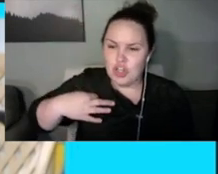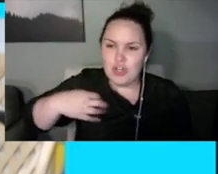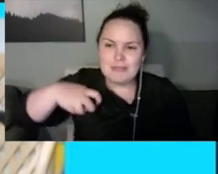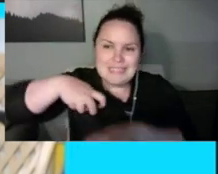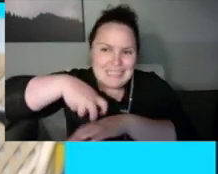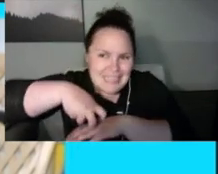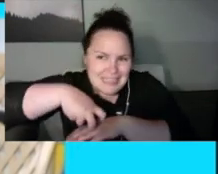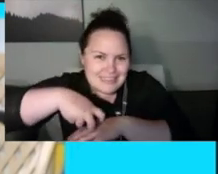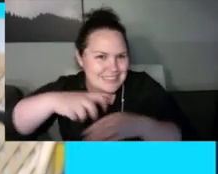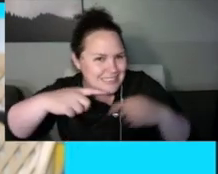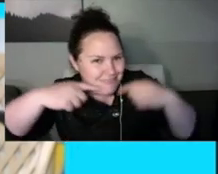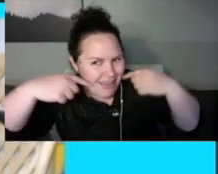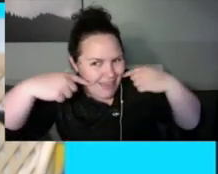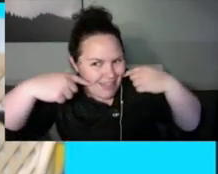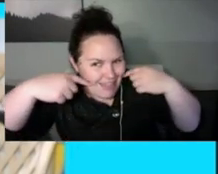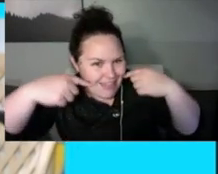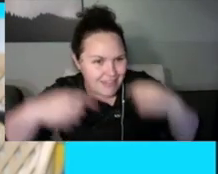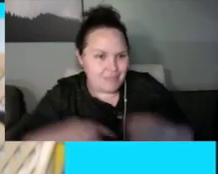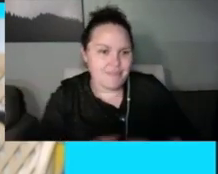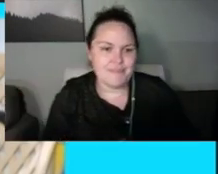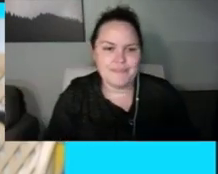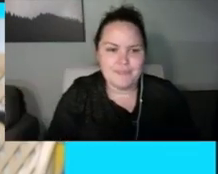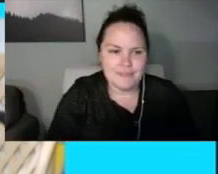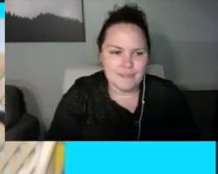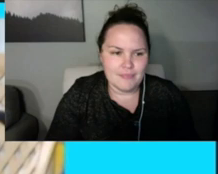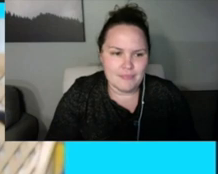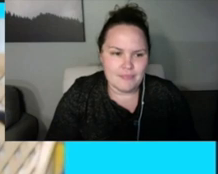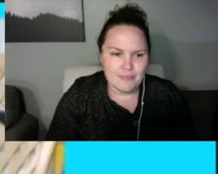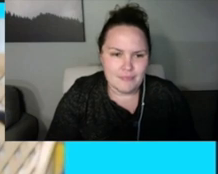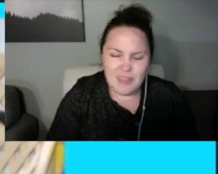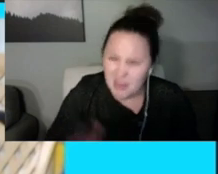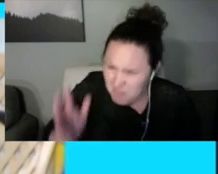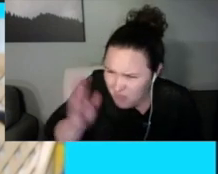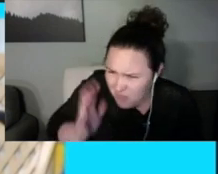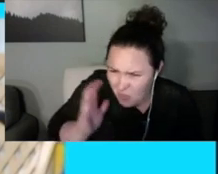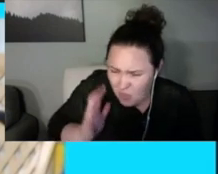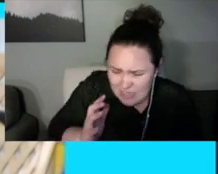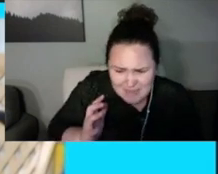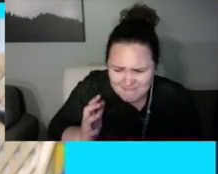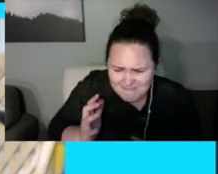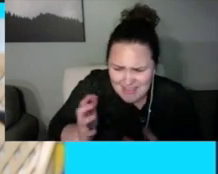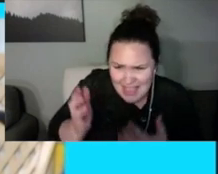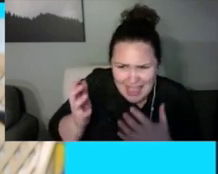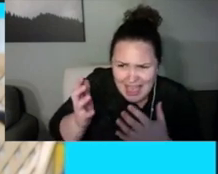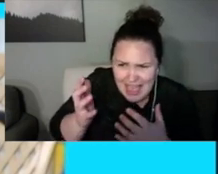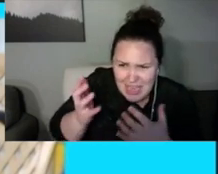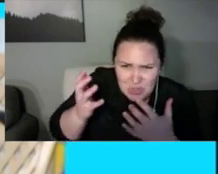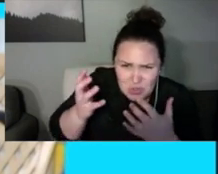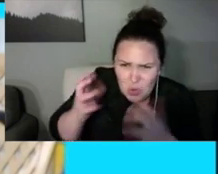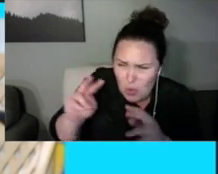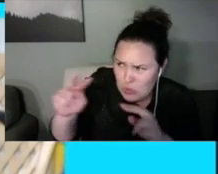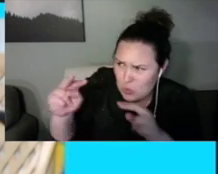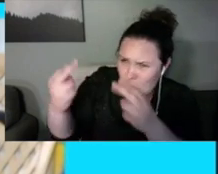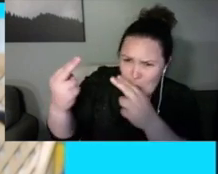that. So I'm open to any questions that anybody